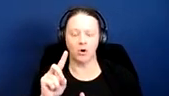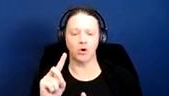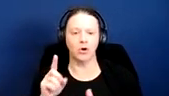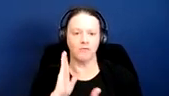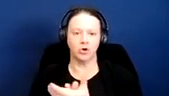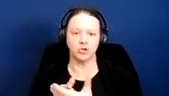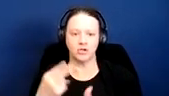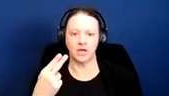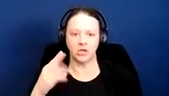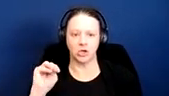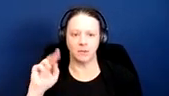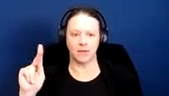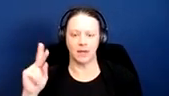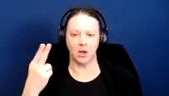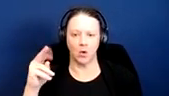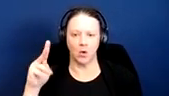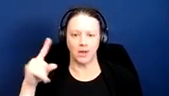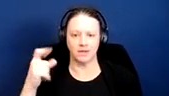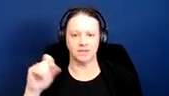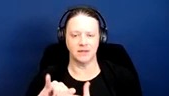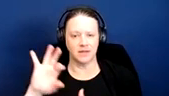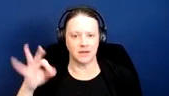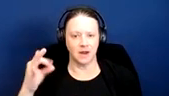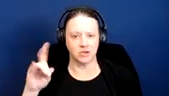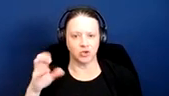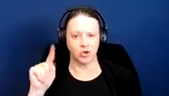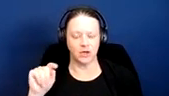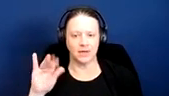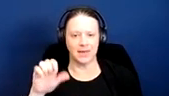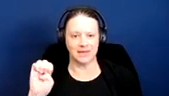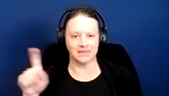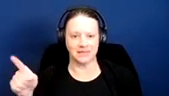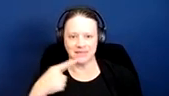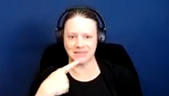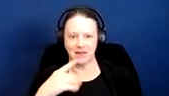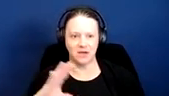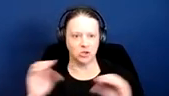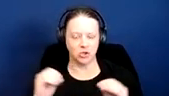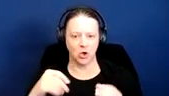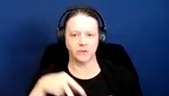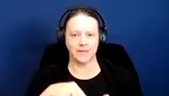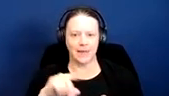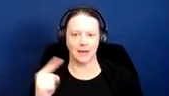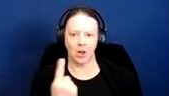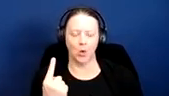This is a Ninth Circuit case that held there is no stand-alone liability for a failure